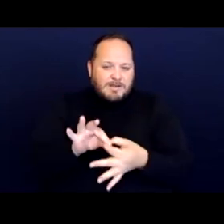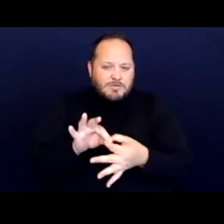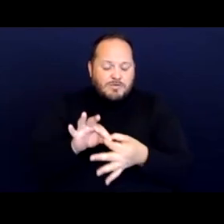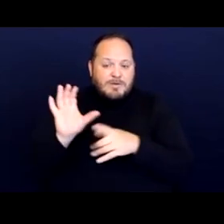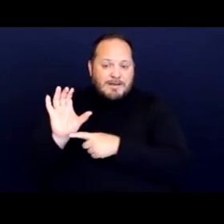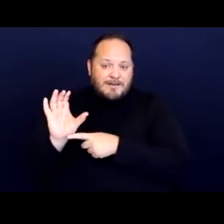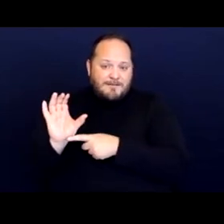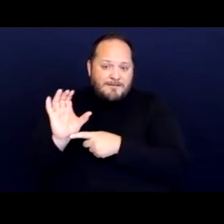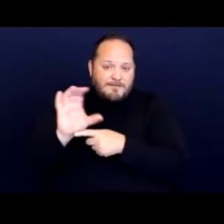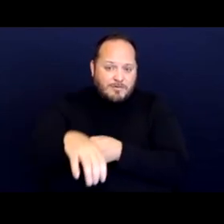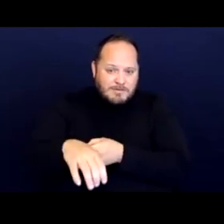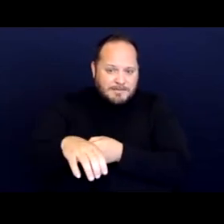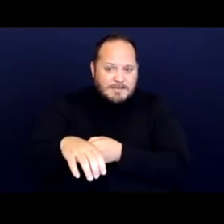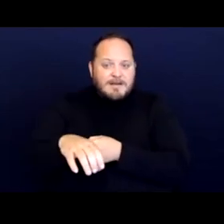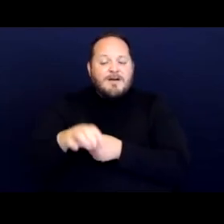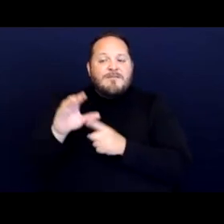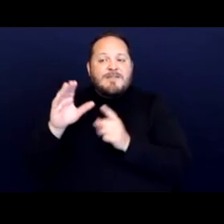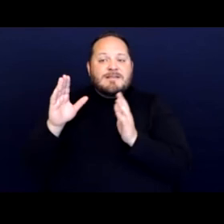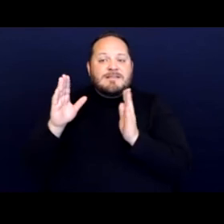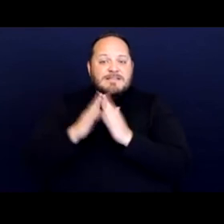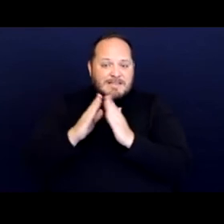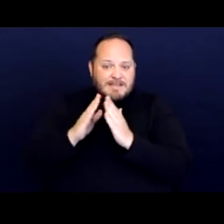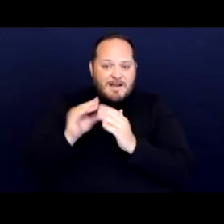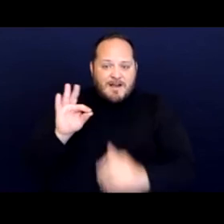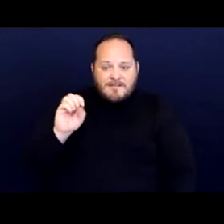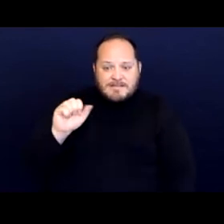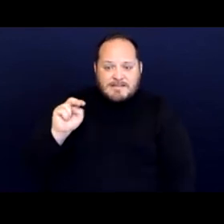of the city of Santa Rosa's anti camping laws.